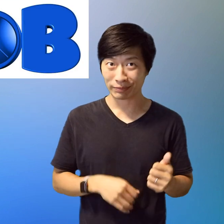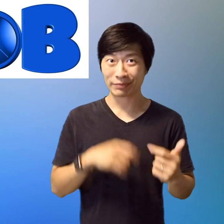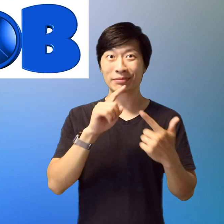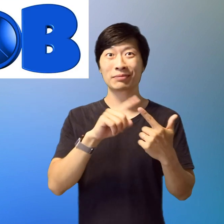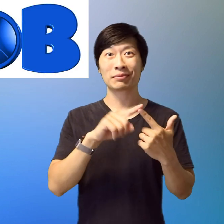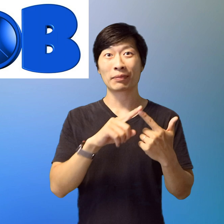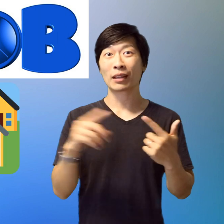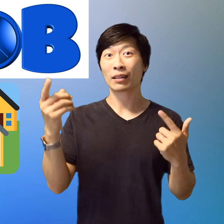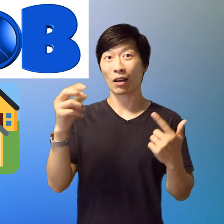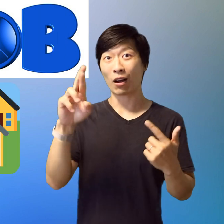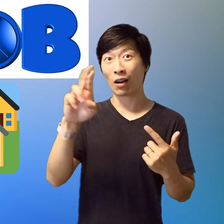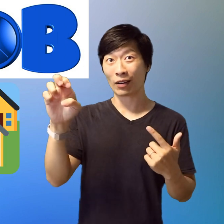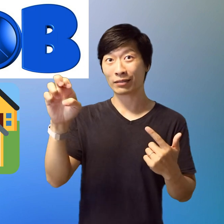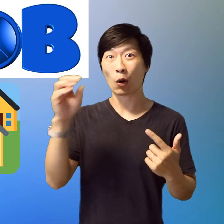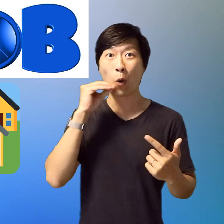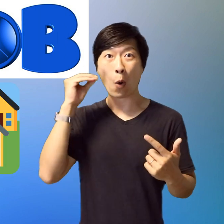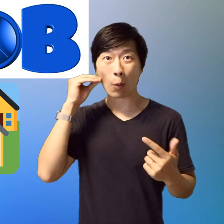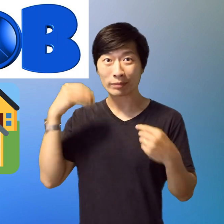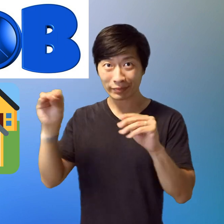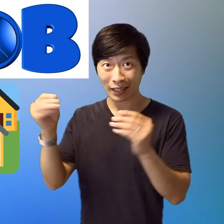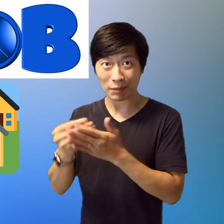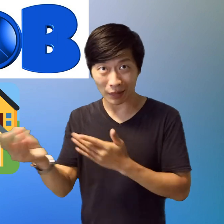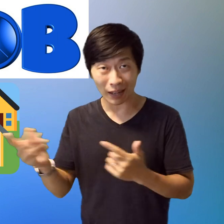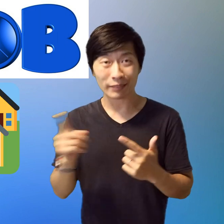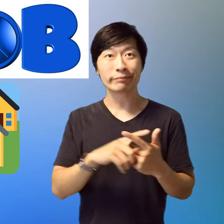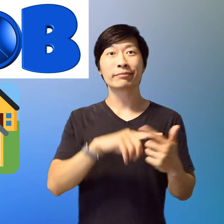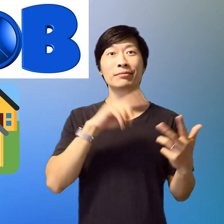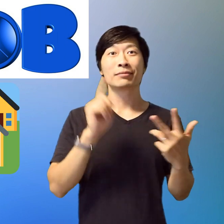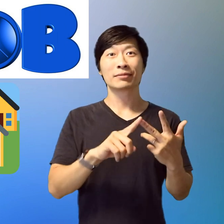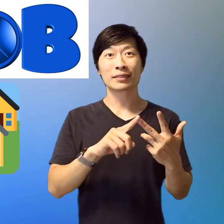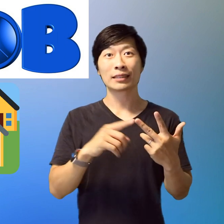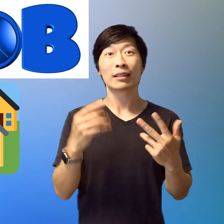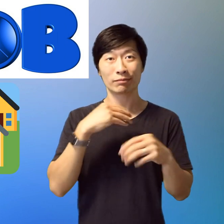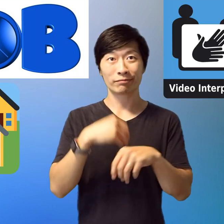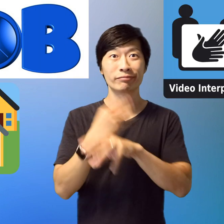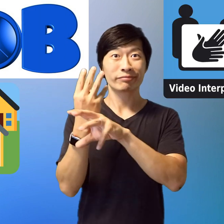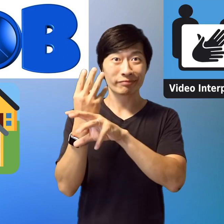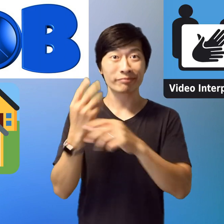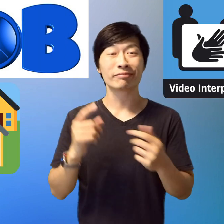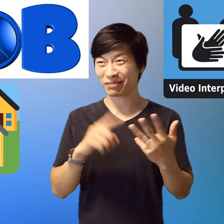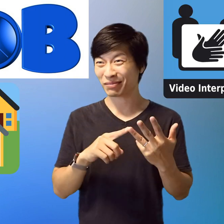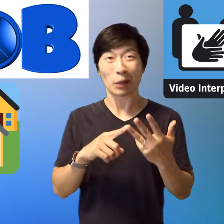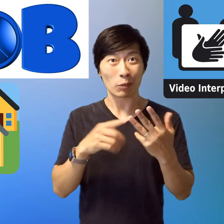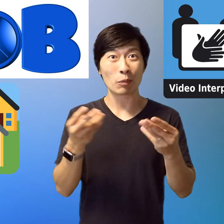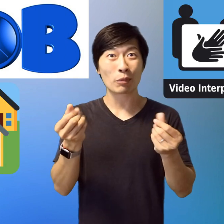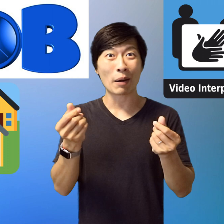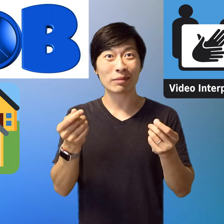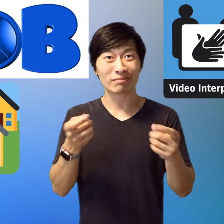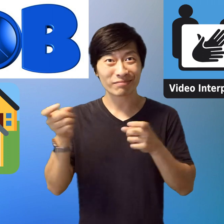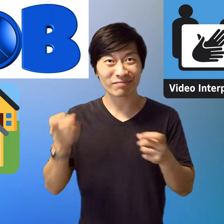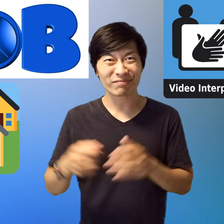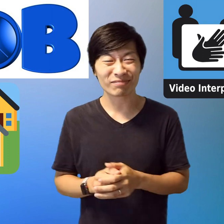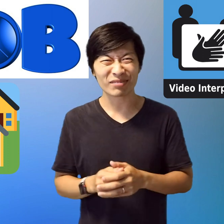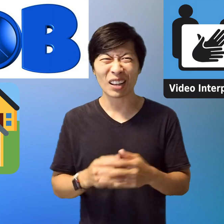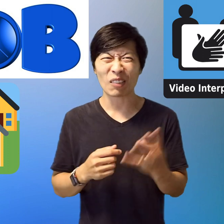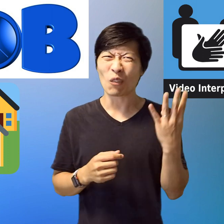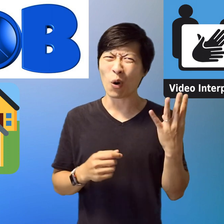I'm an interpreter, a real estate agent, an online video relay interpreter, as well